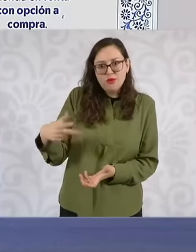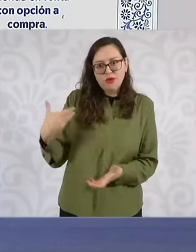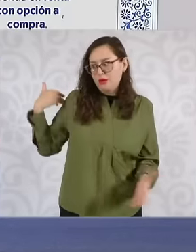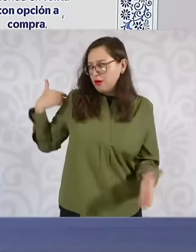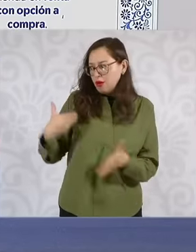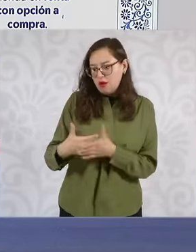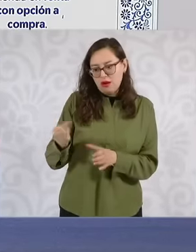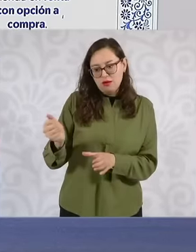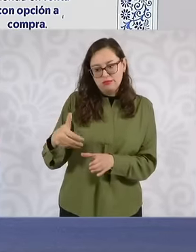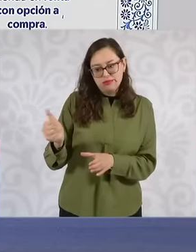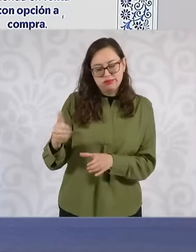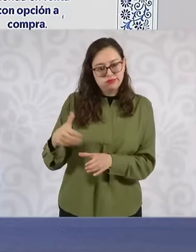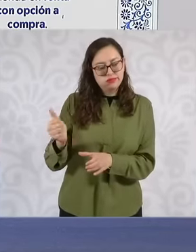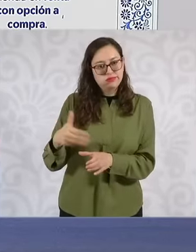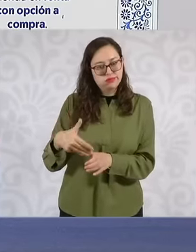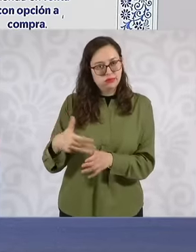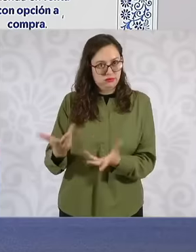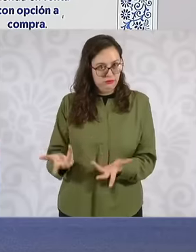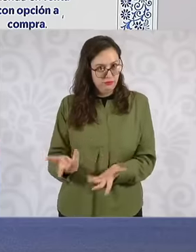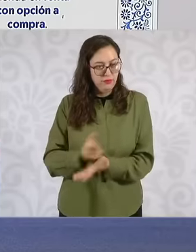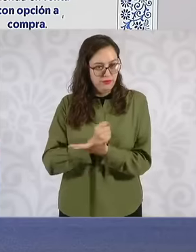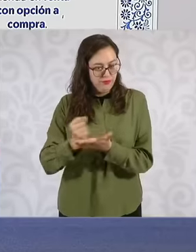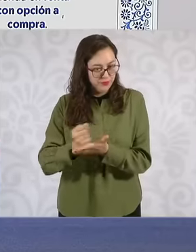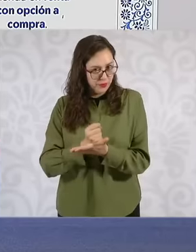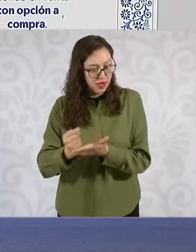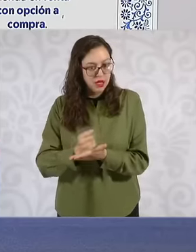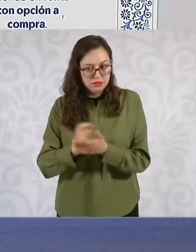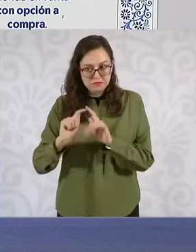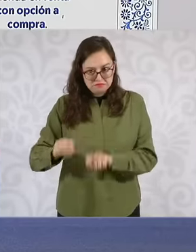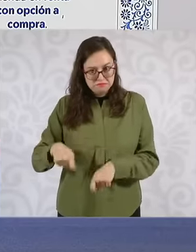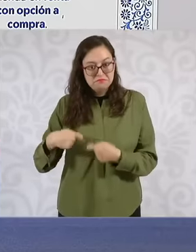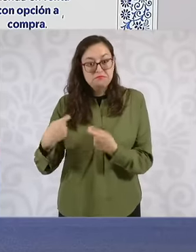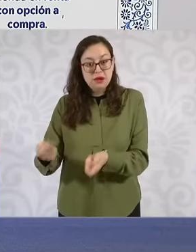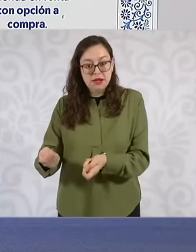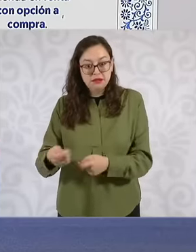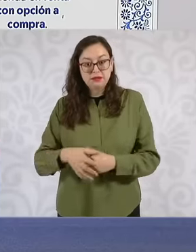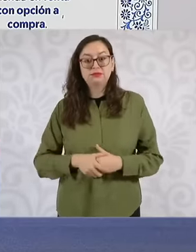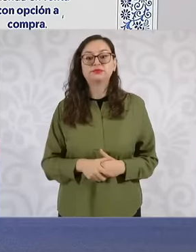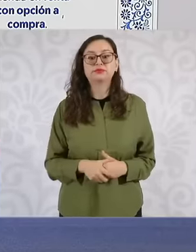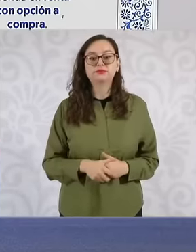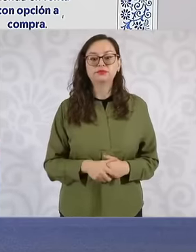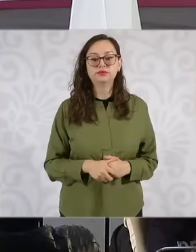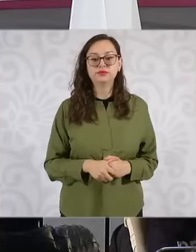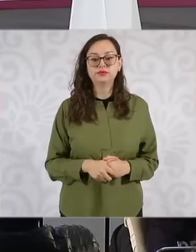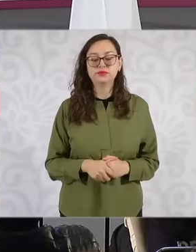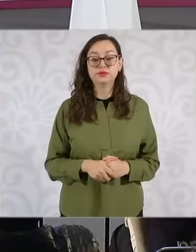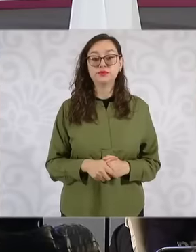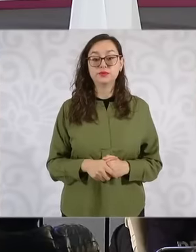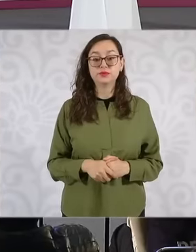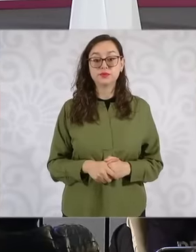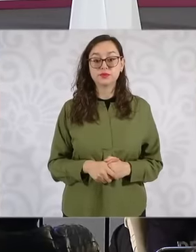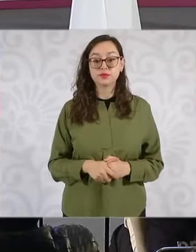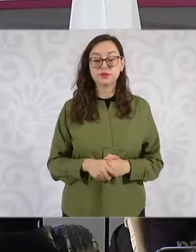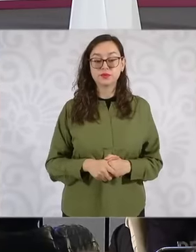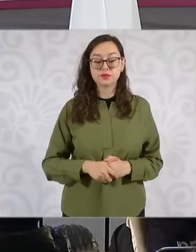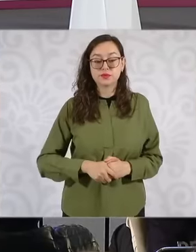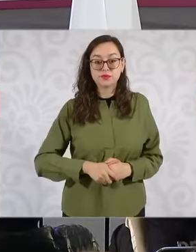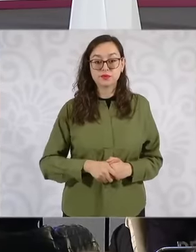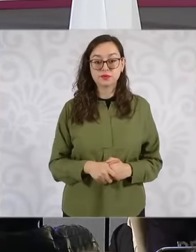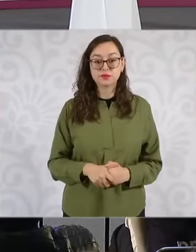have access to these credits. The key to everything is the formation in accordance with the instruction that